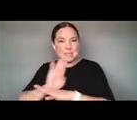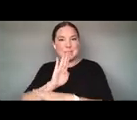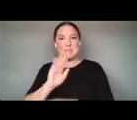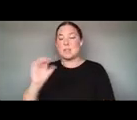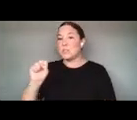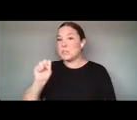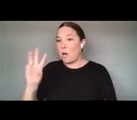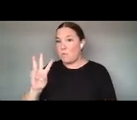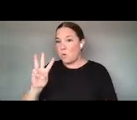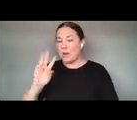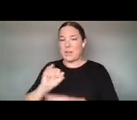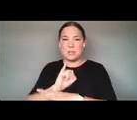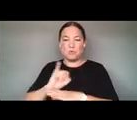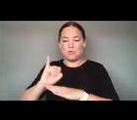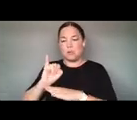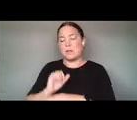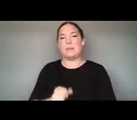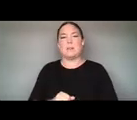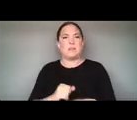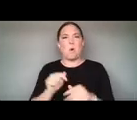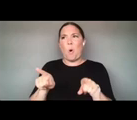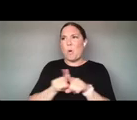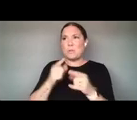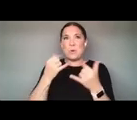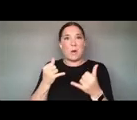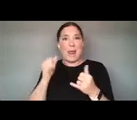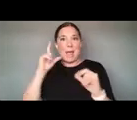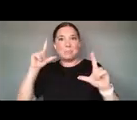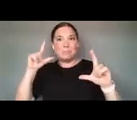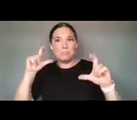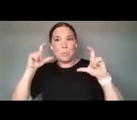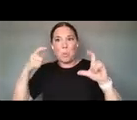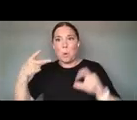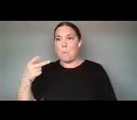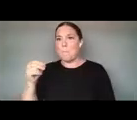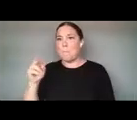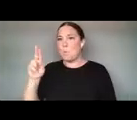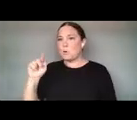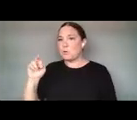SWITCHING TO LIKE PORTRAIT MODE - THESE KIND OF THINGS WOULDN'T HAVE HAPPENED IF IT WASN'T FOR